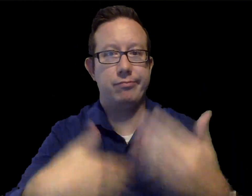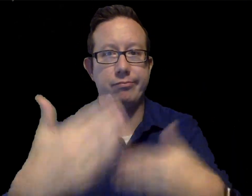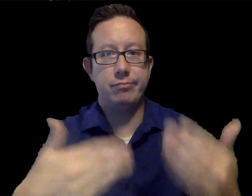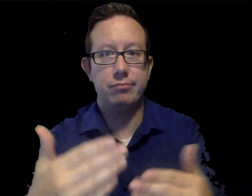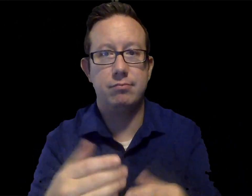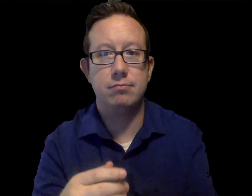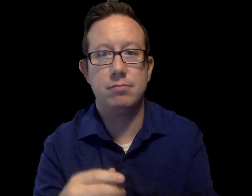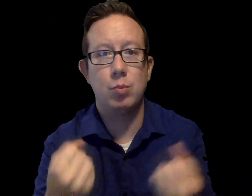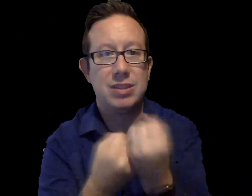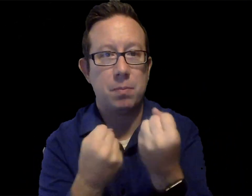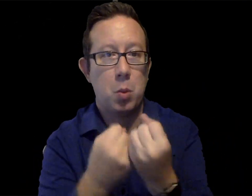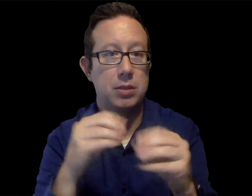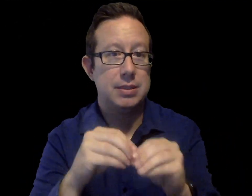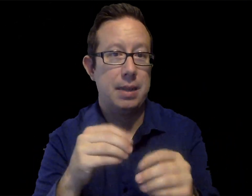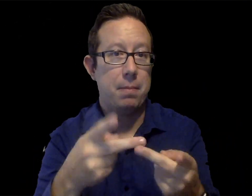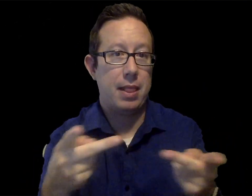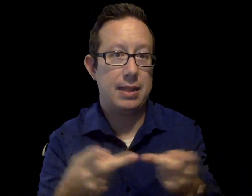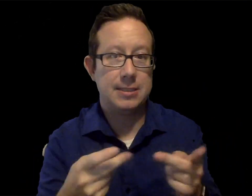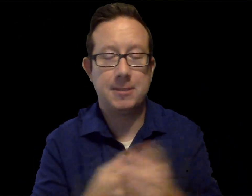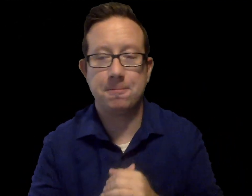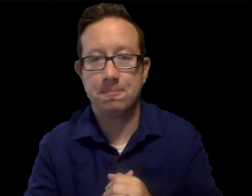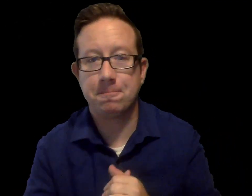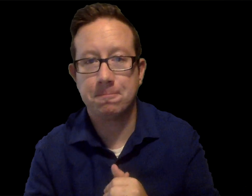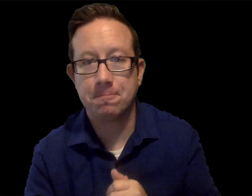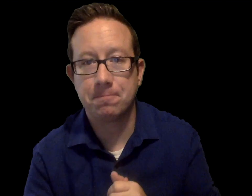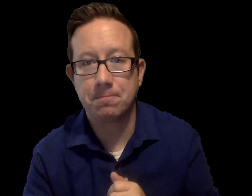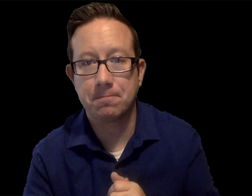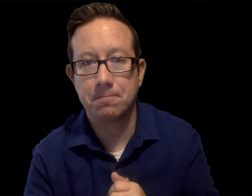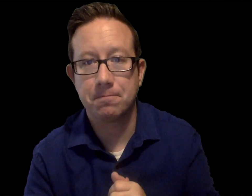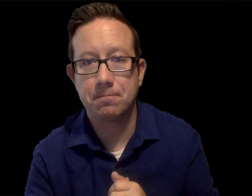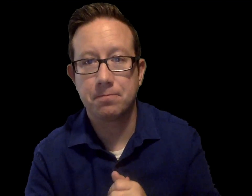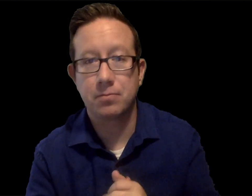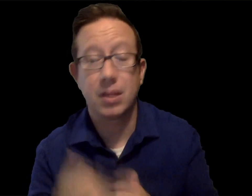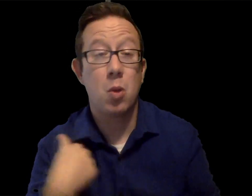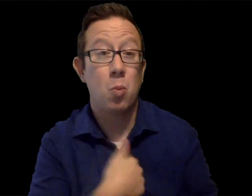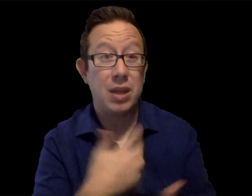(FAPE), and that it is implemented and carried out, with supports in place.